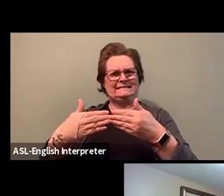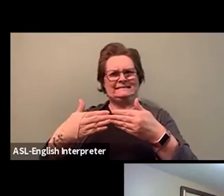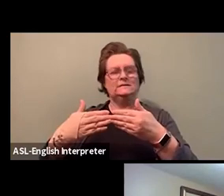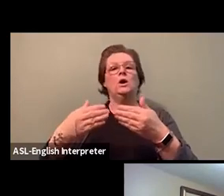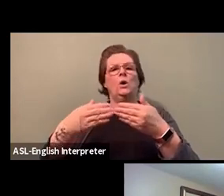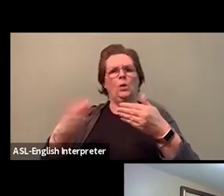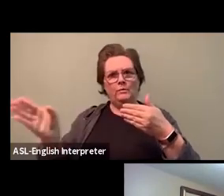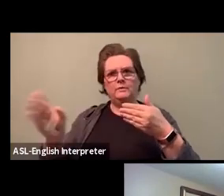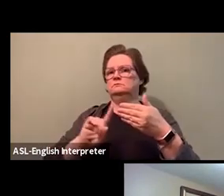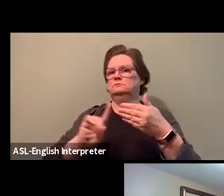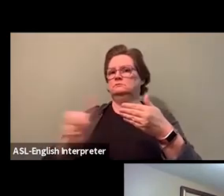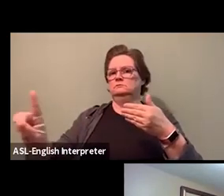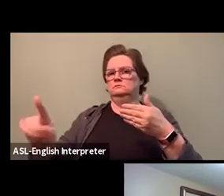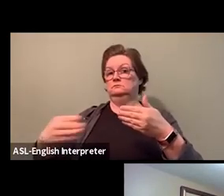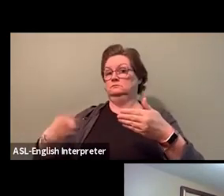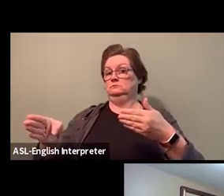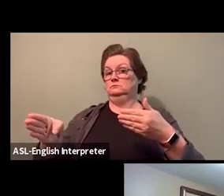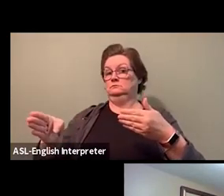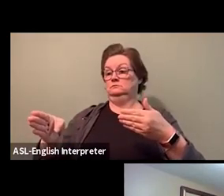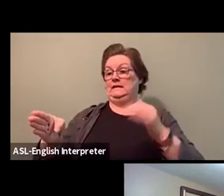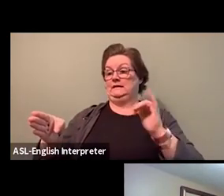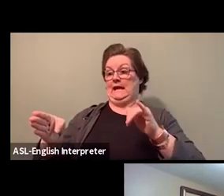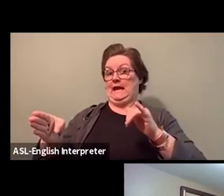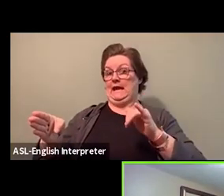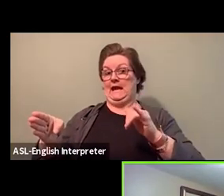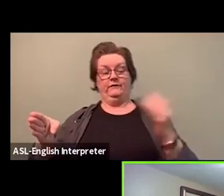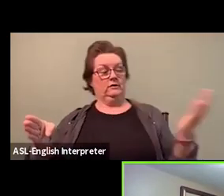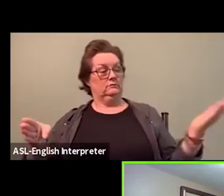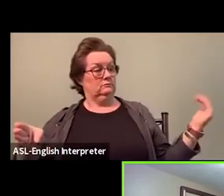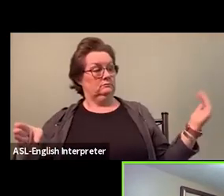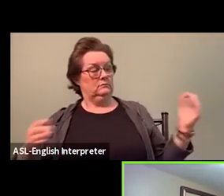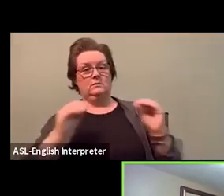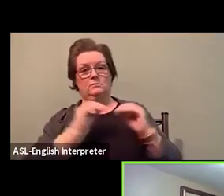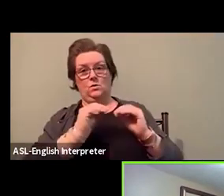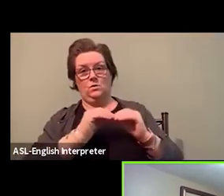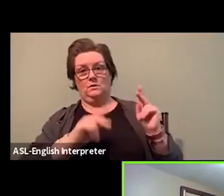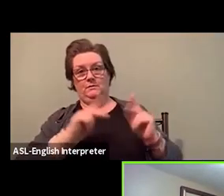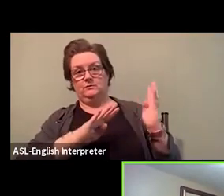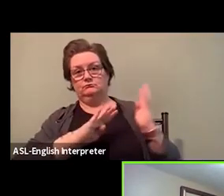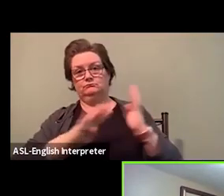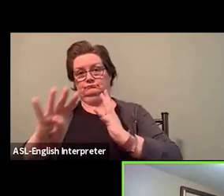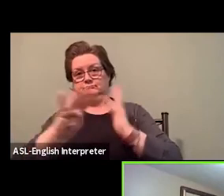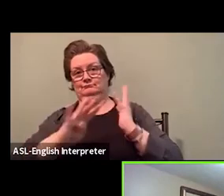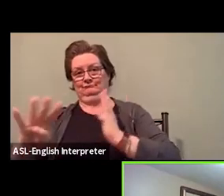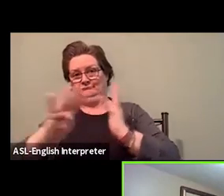when I think about those. Now, thank you so much for sharing, Yolanda, Veriline?